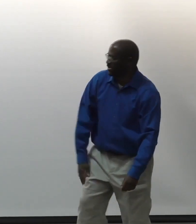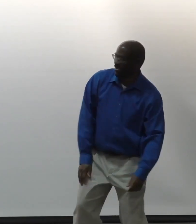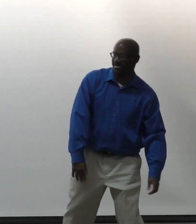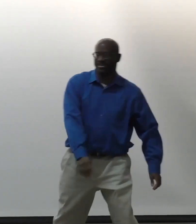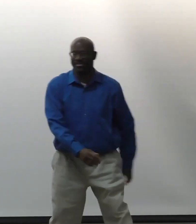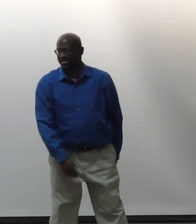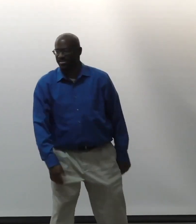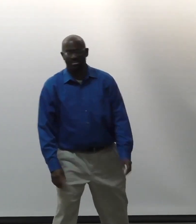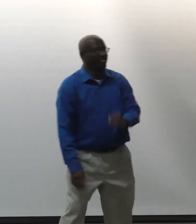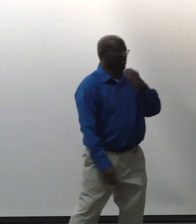All right. Thank you.